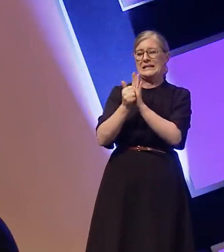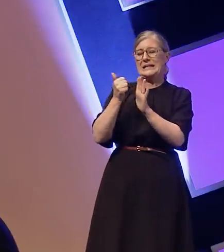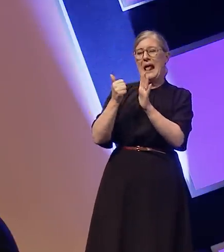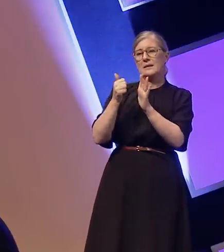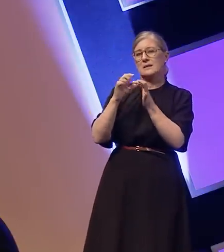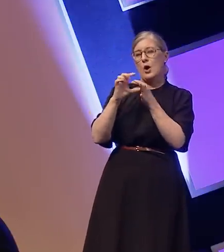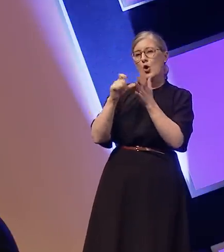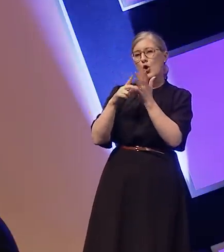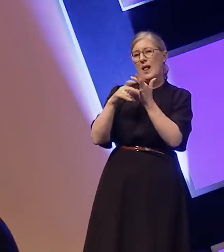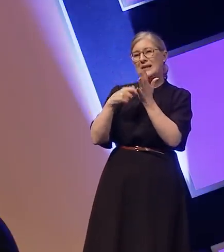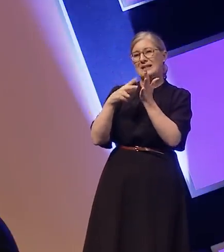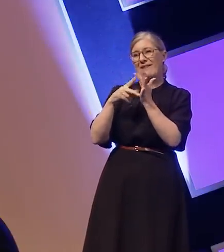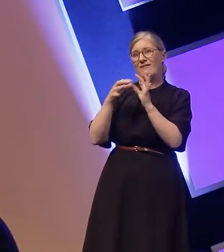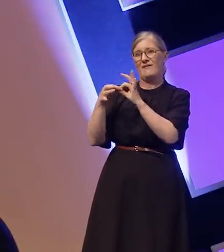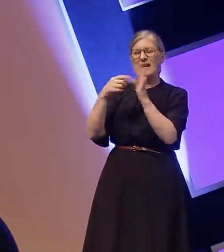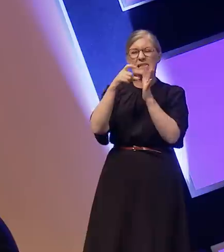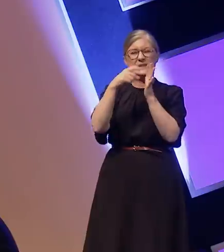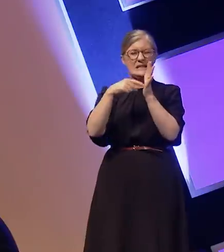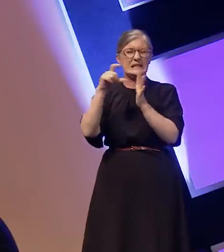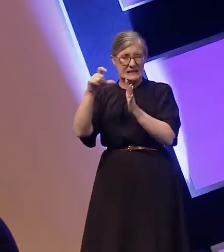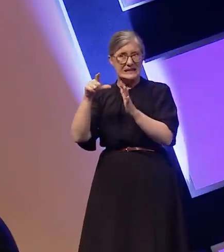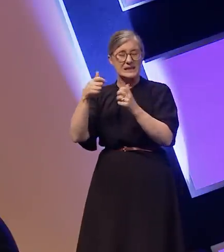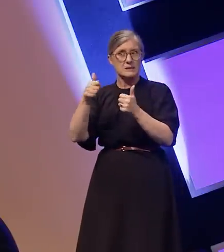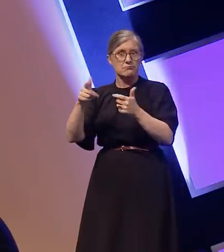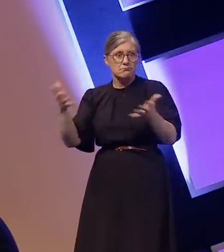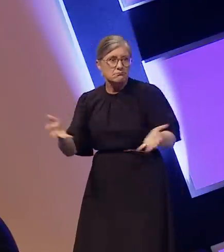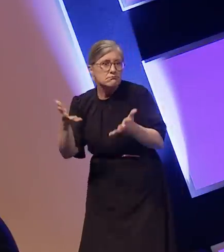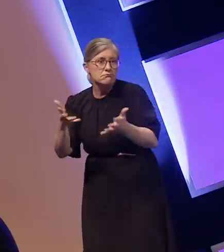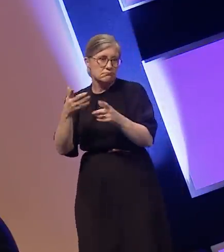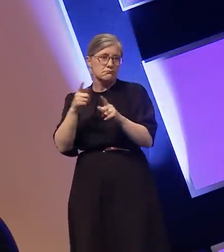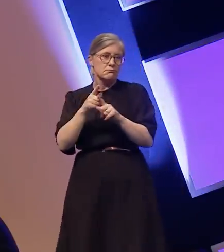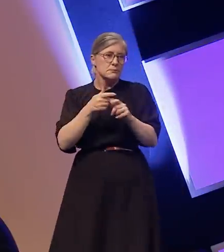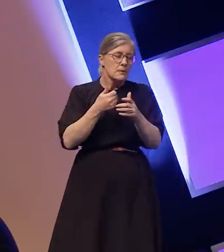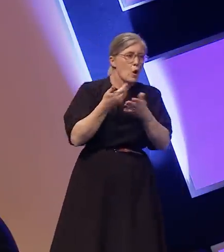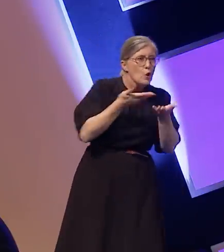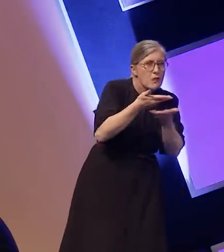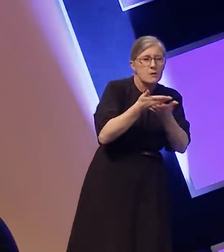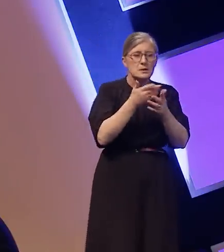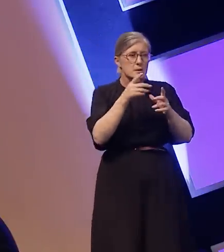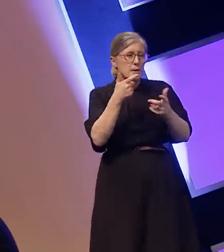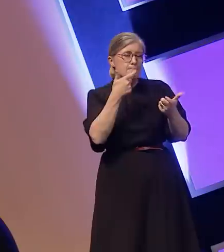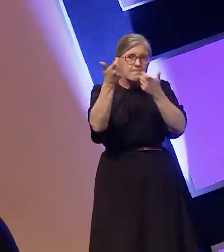find deaf actors and provide consultants for productions, and Triple C DANC, who specialize